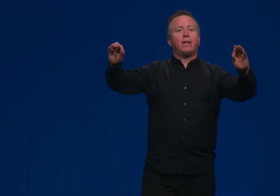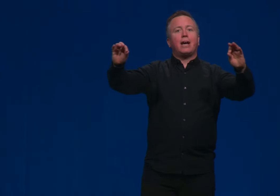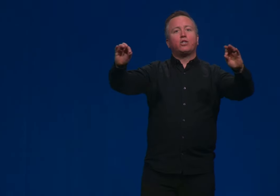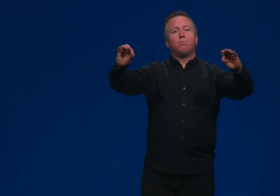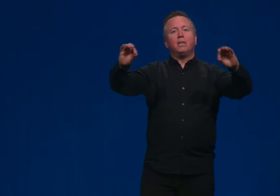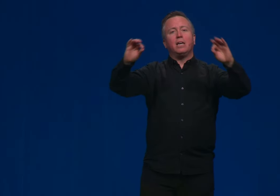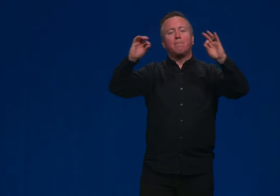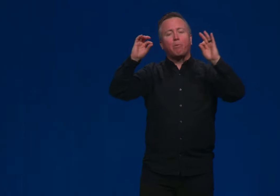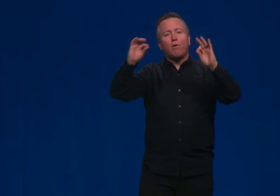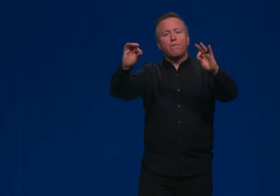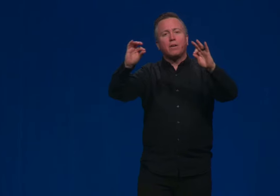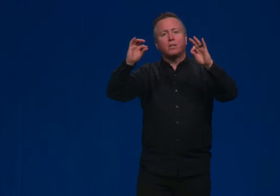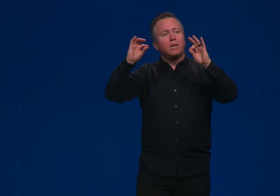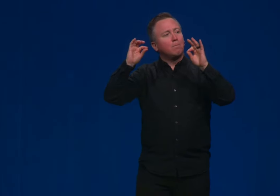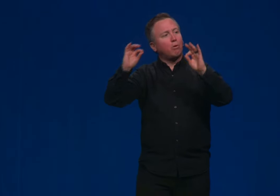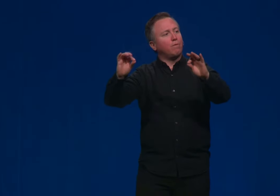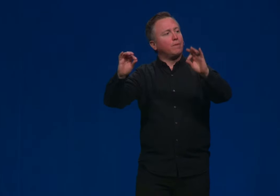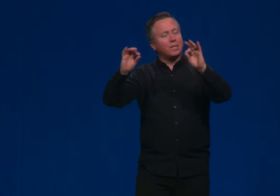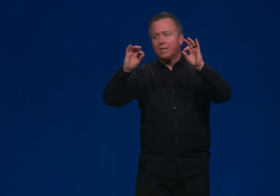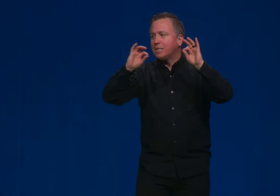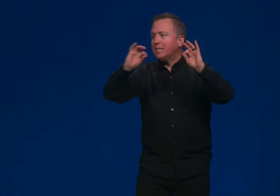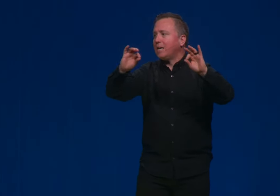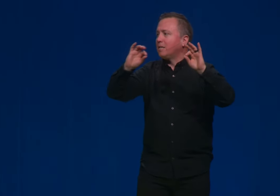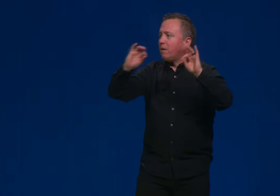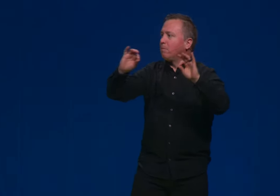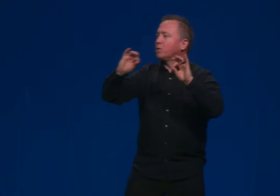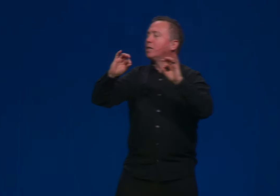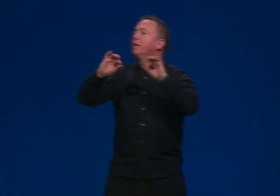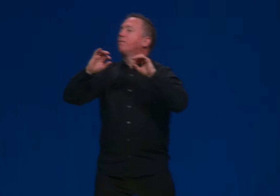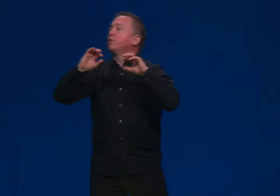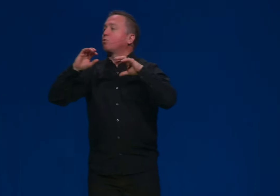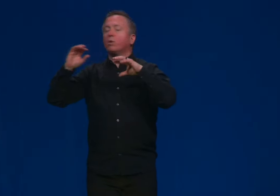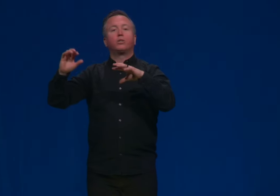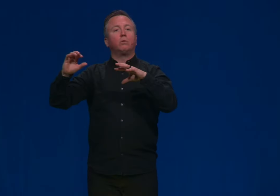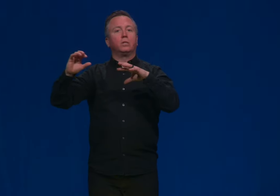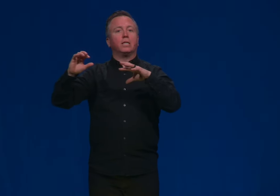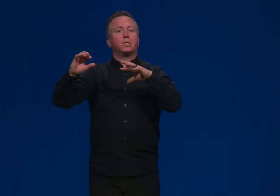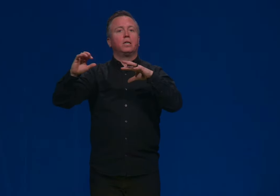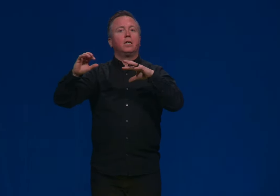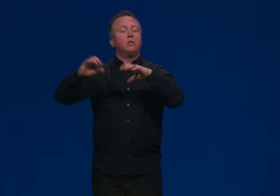that had to be in perfect, perfect set numbers for this world to exist. You can look at that up, look up the fine tuning, just the list of the Earth's axis